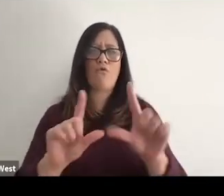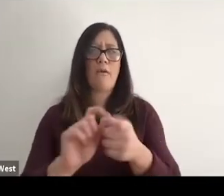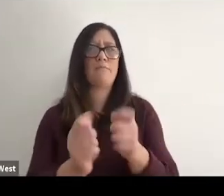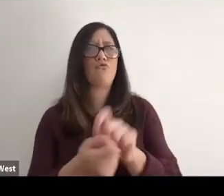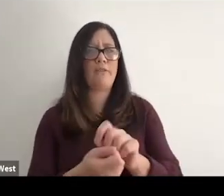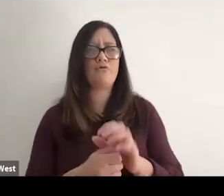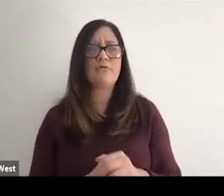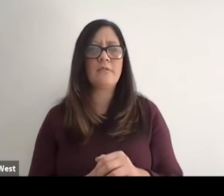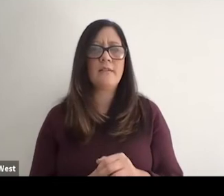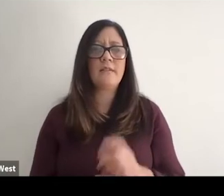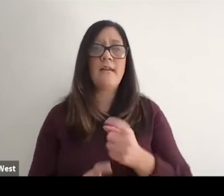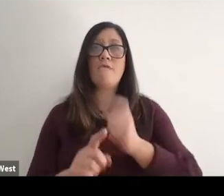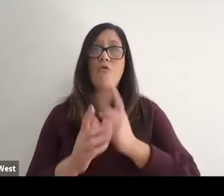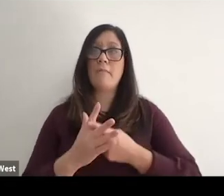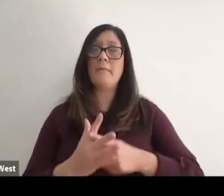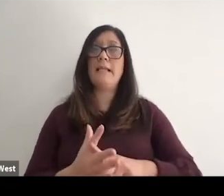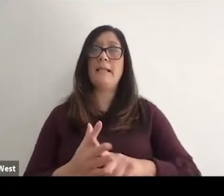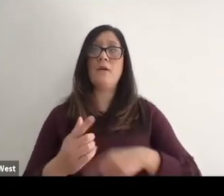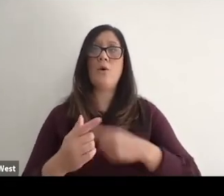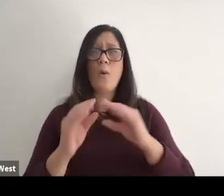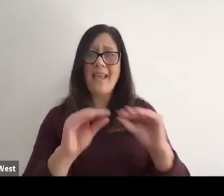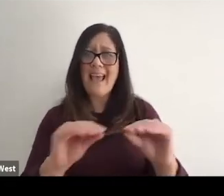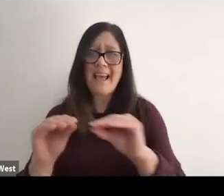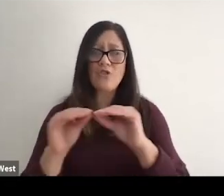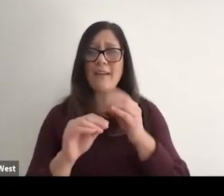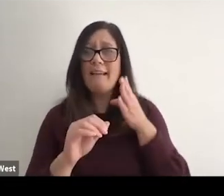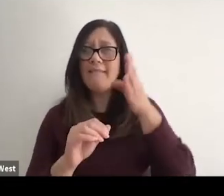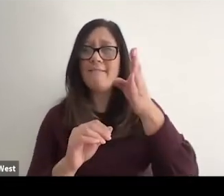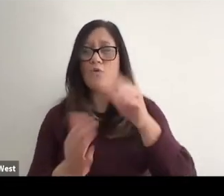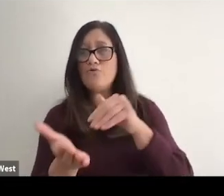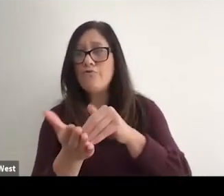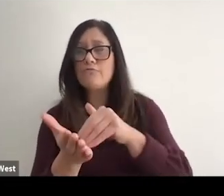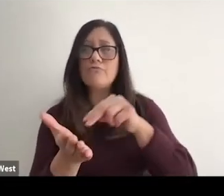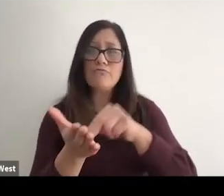And from the start when we educate our trainees in our future clinicians